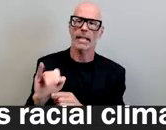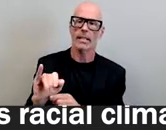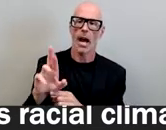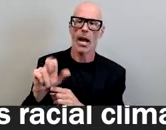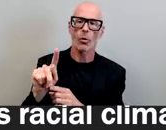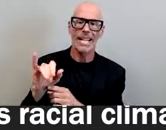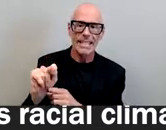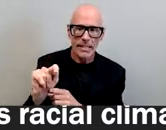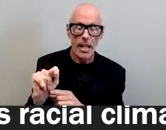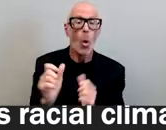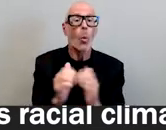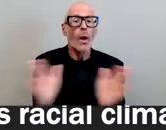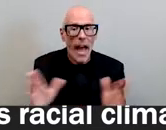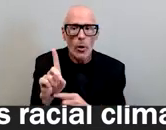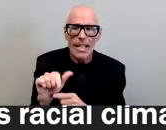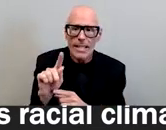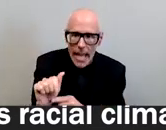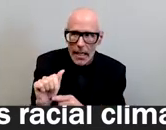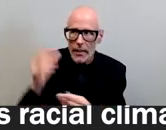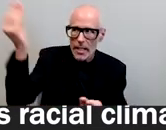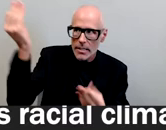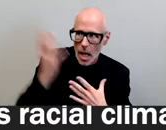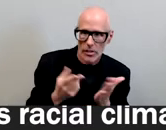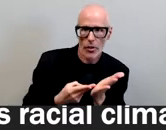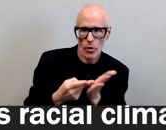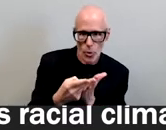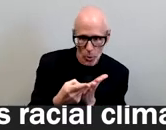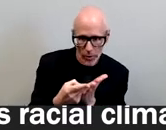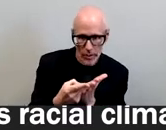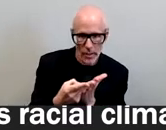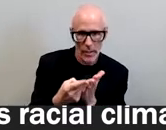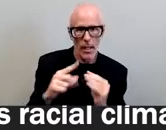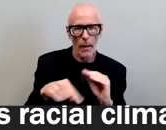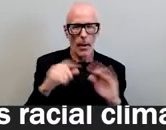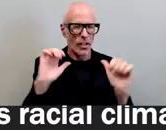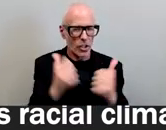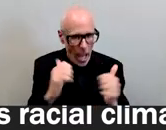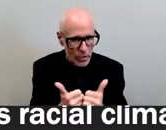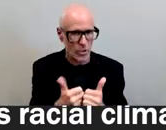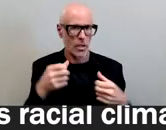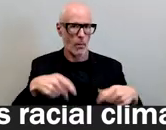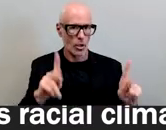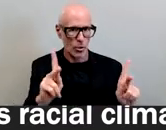that actually tell us the truth about the challenges and opportunities that we have as